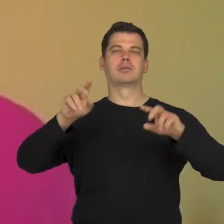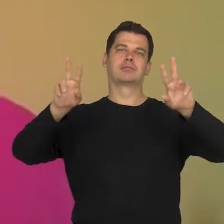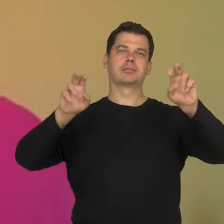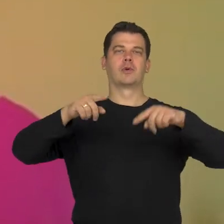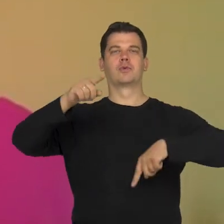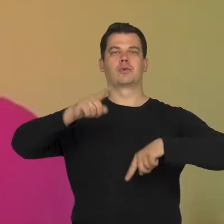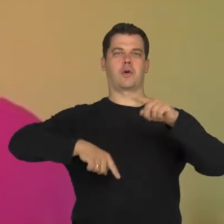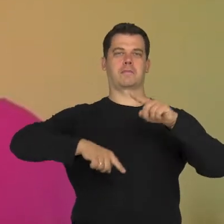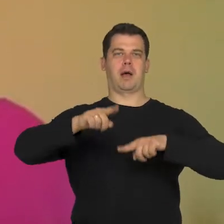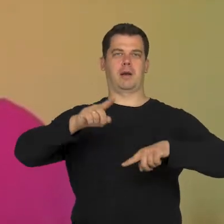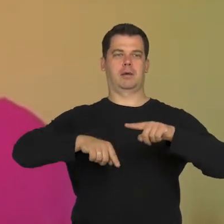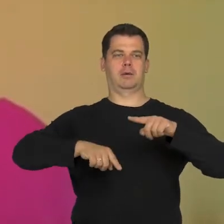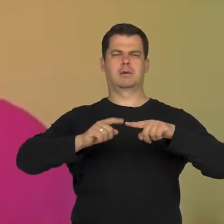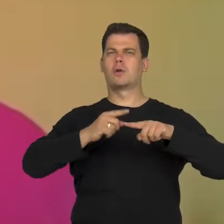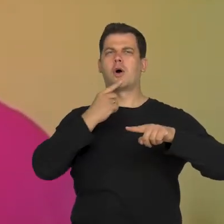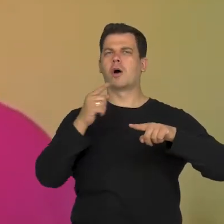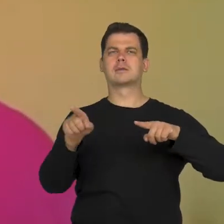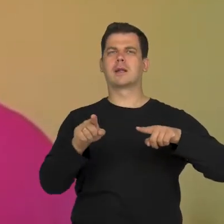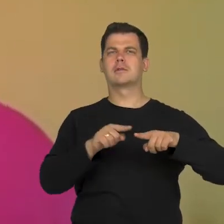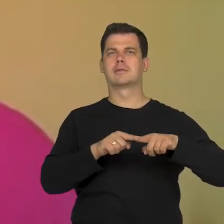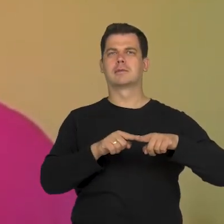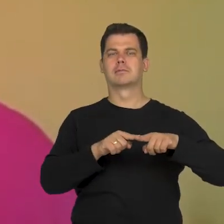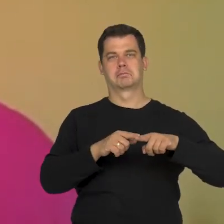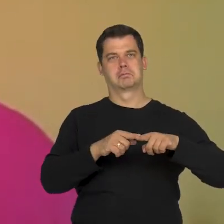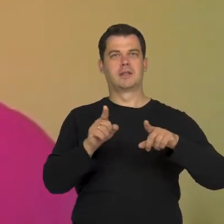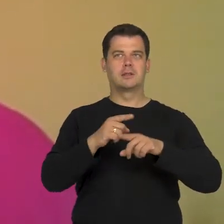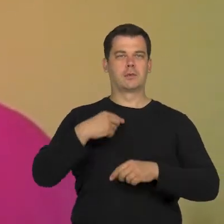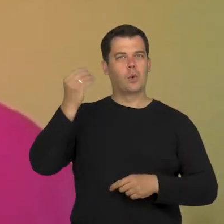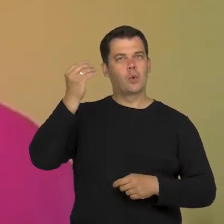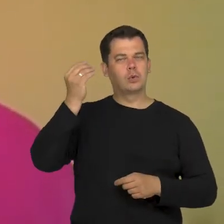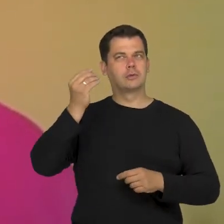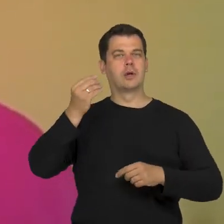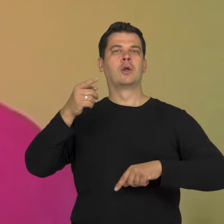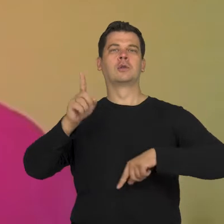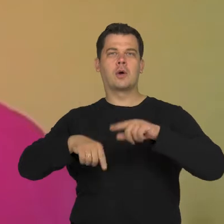where we try to learn how to sit on a chair in a normal way.